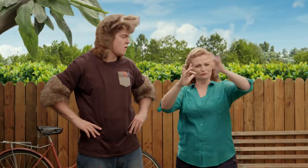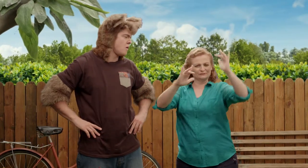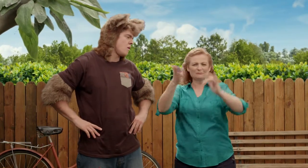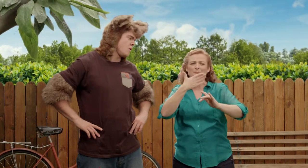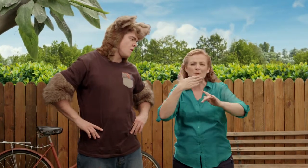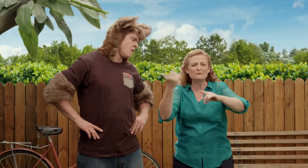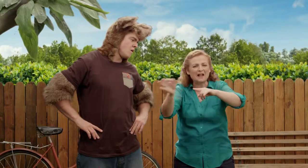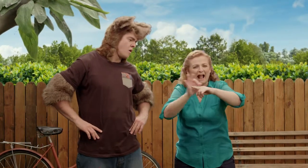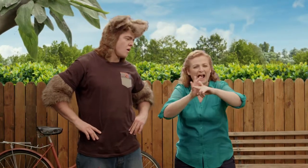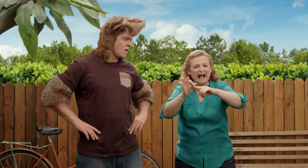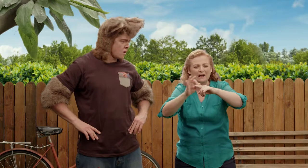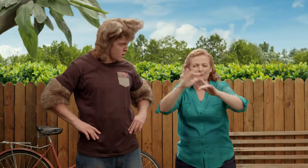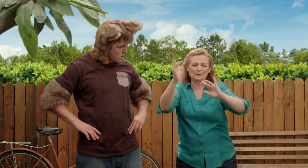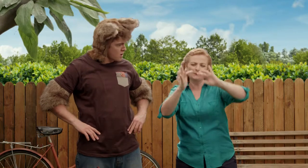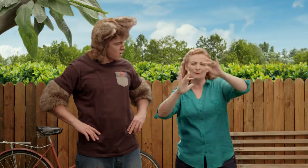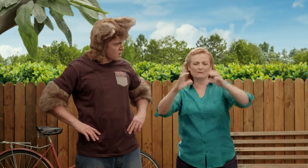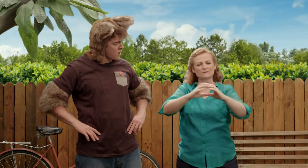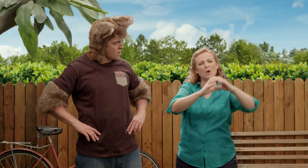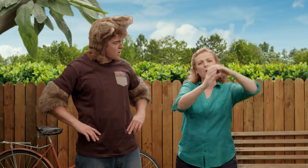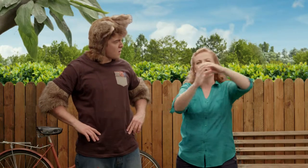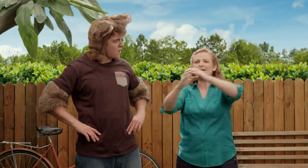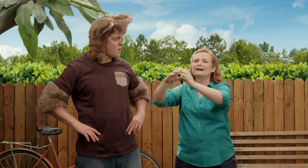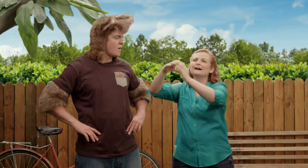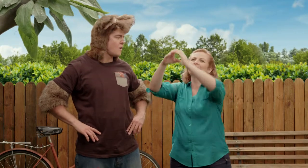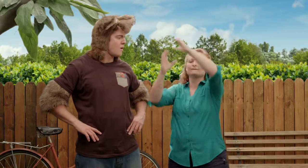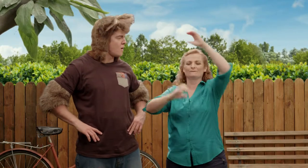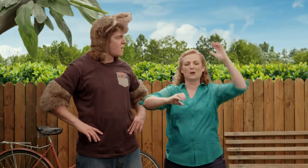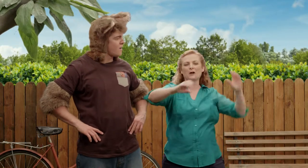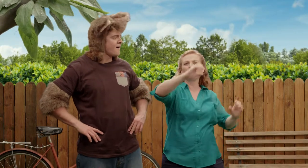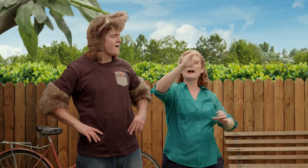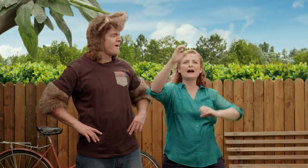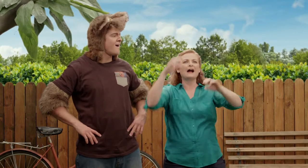and show off all the beautiful colours when they shine in the sun.